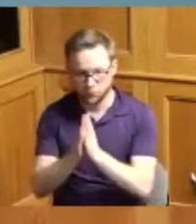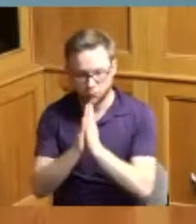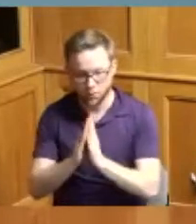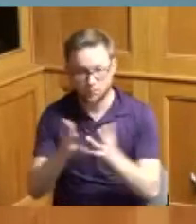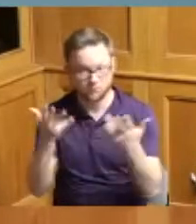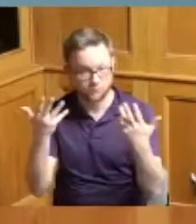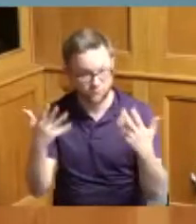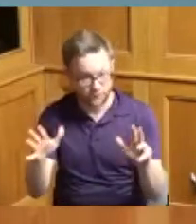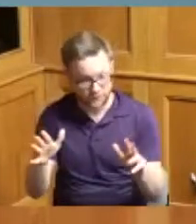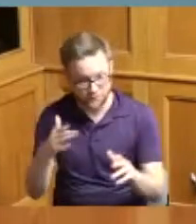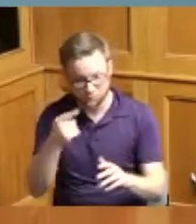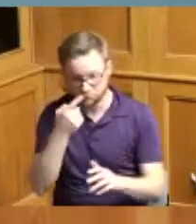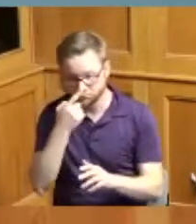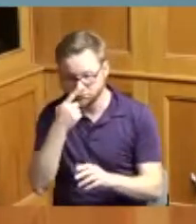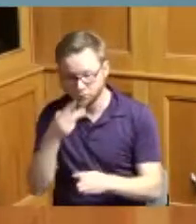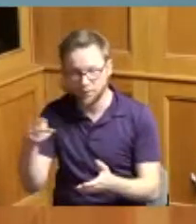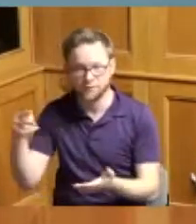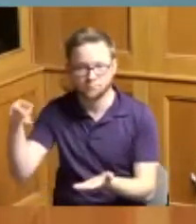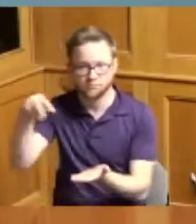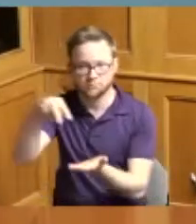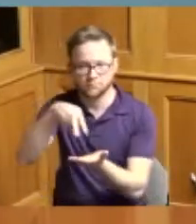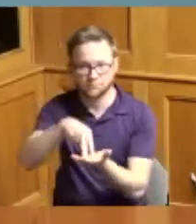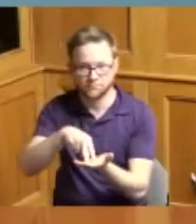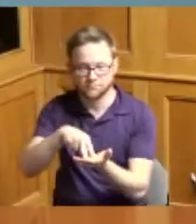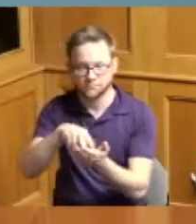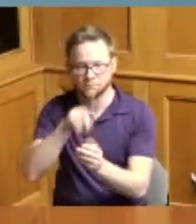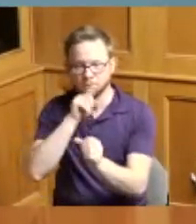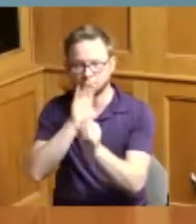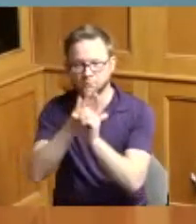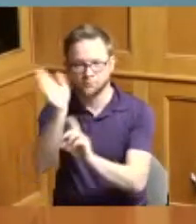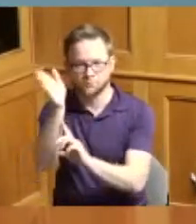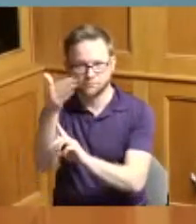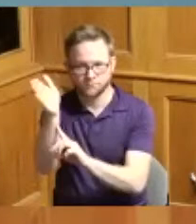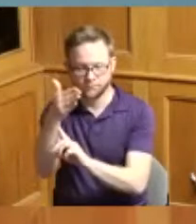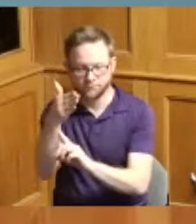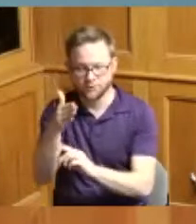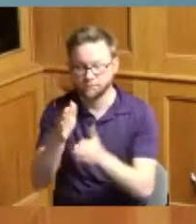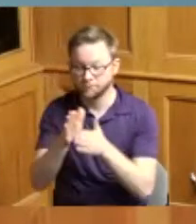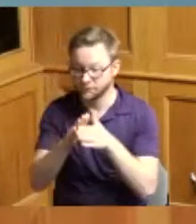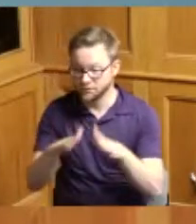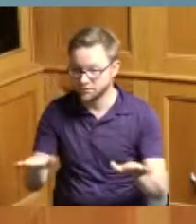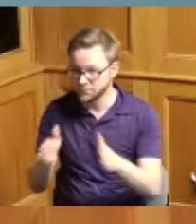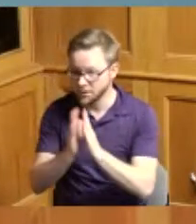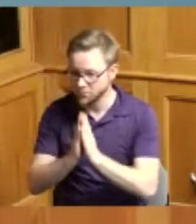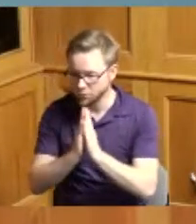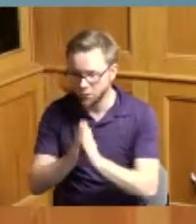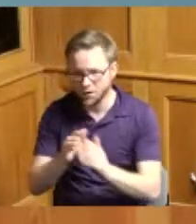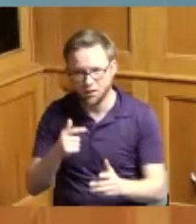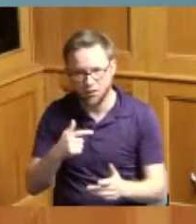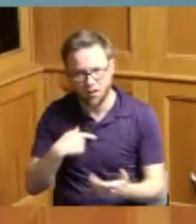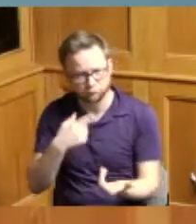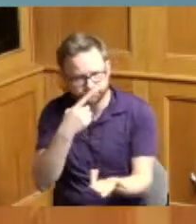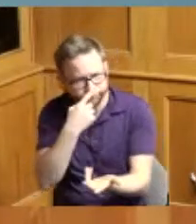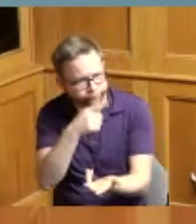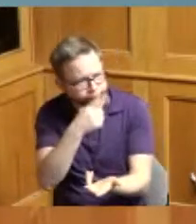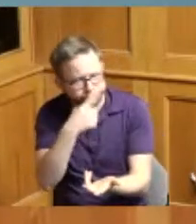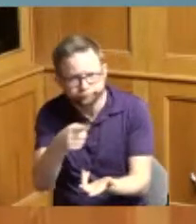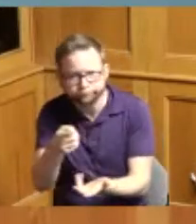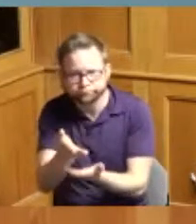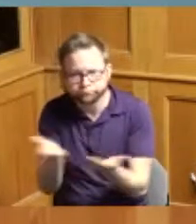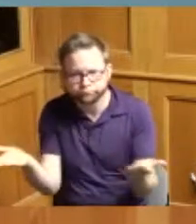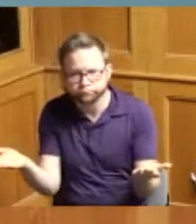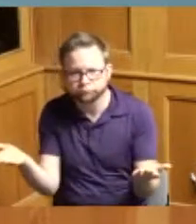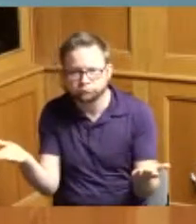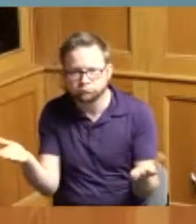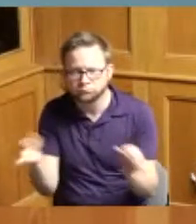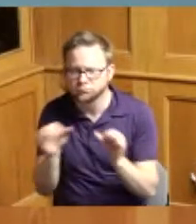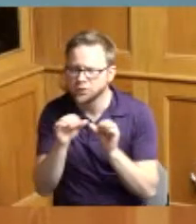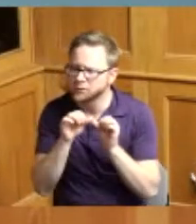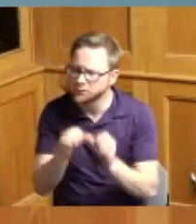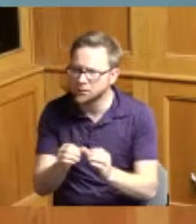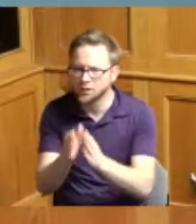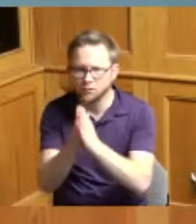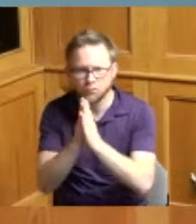can please stand and I'm for the silent prayer I would ask that we continue to pray for the numbers